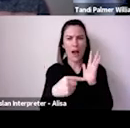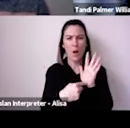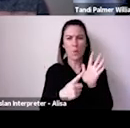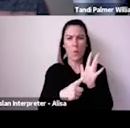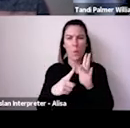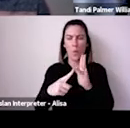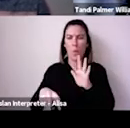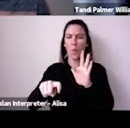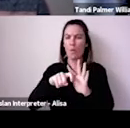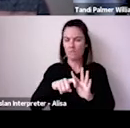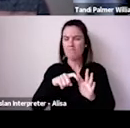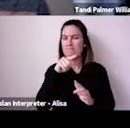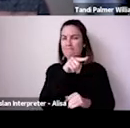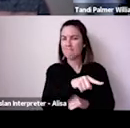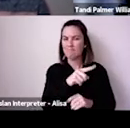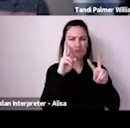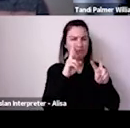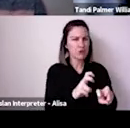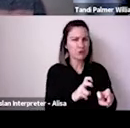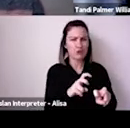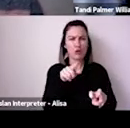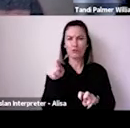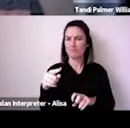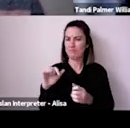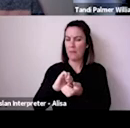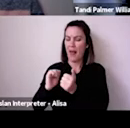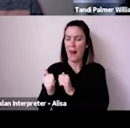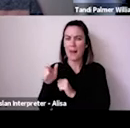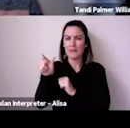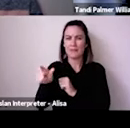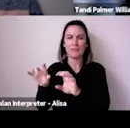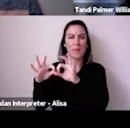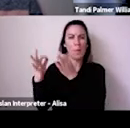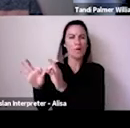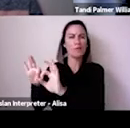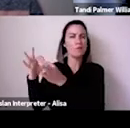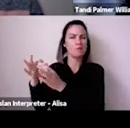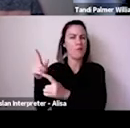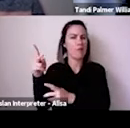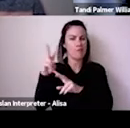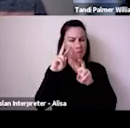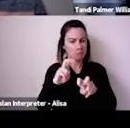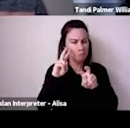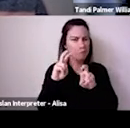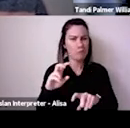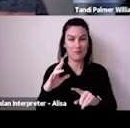Anyone who's been coming along to these regular webinar sessions will certainly know Tandi Palmer Williams, Managing Director of Patternmakers.